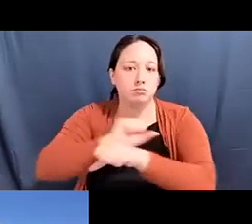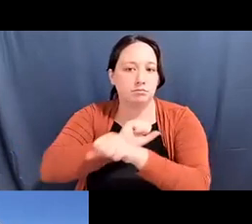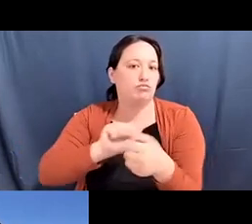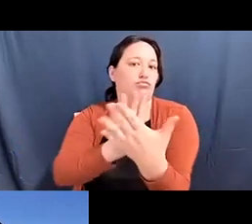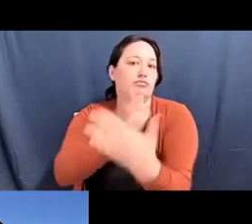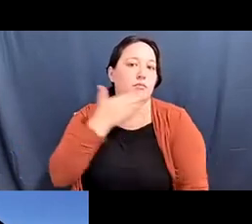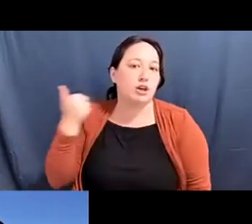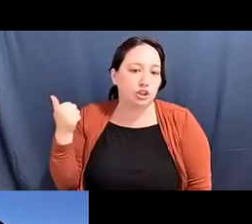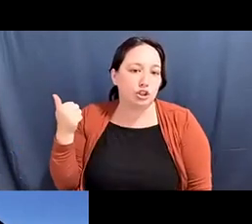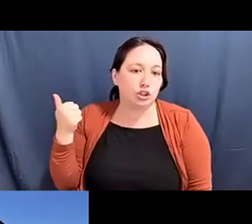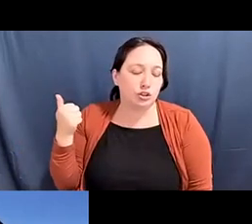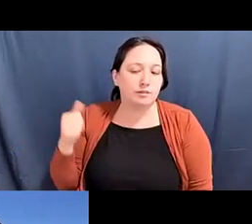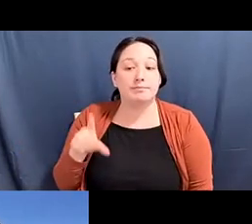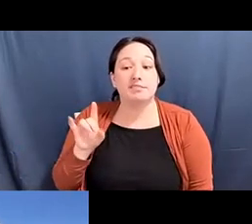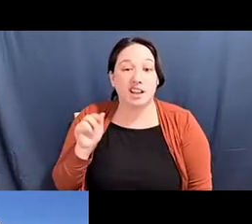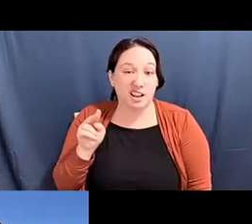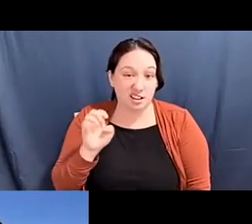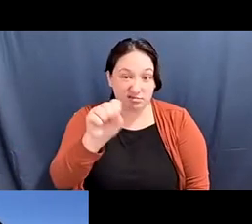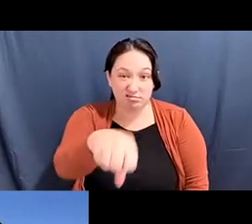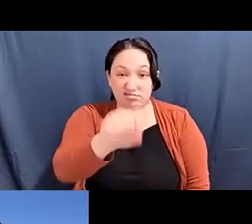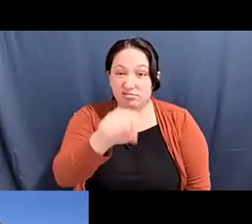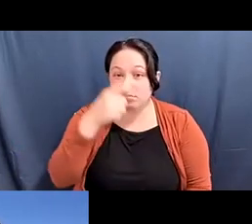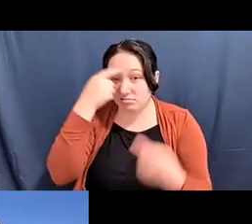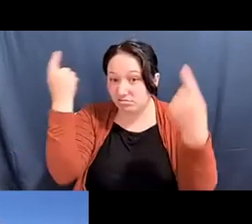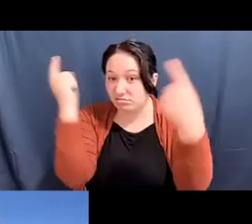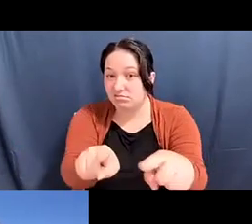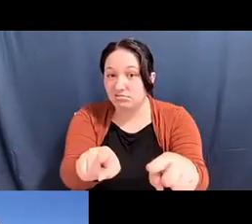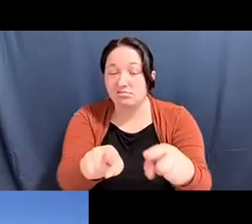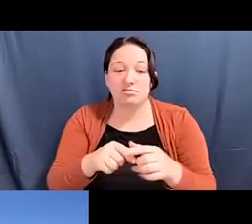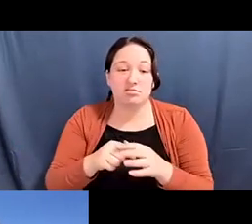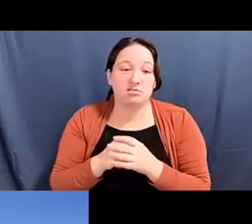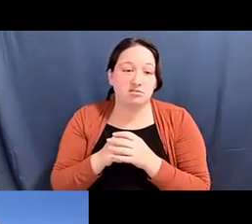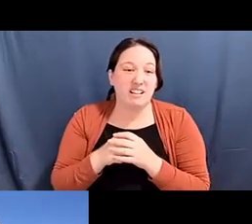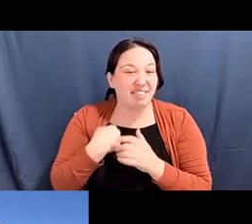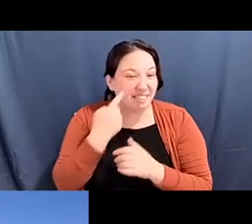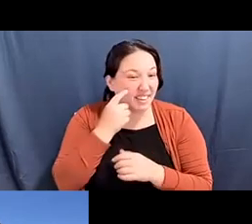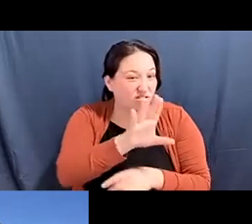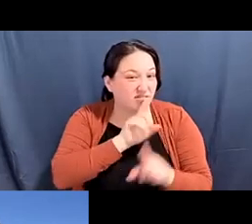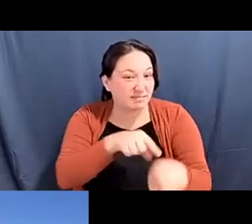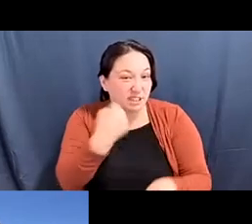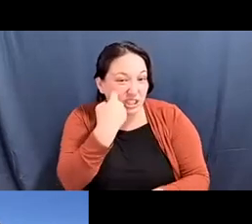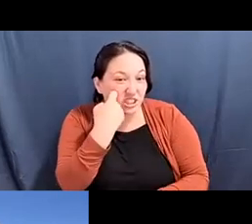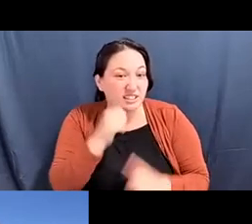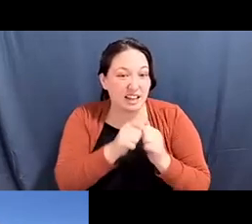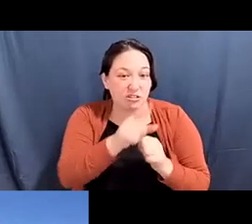Diane Fujino: Yes, absolutely and I think your... your response, how you started this off with your own personal